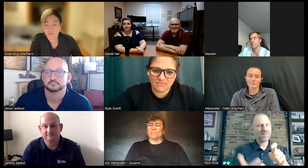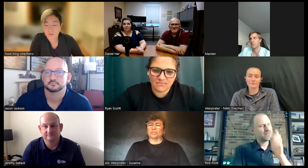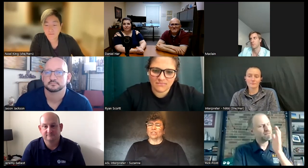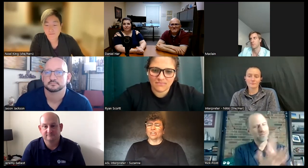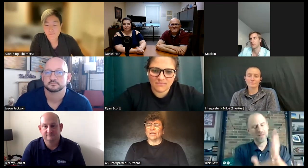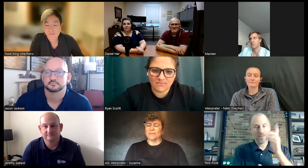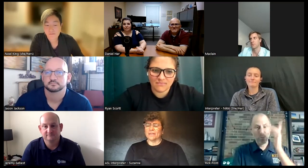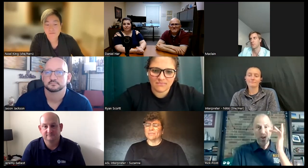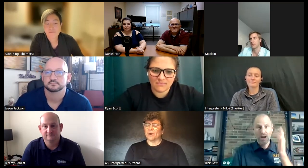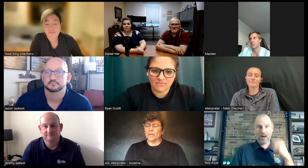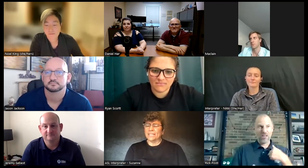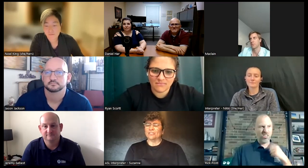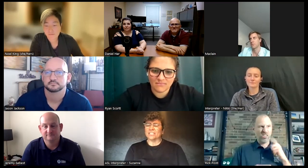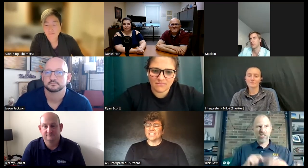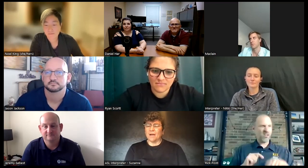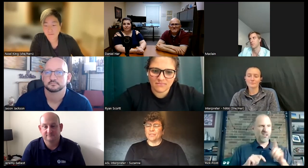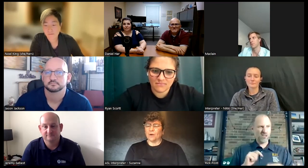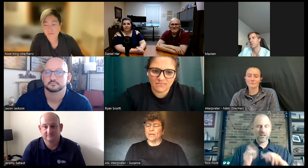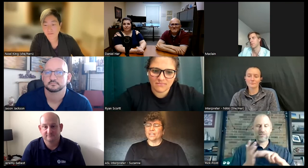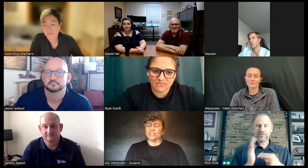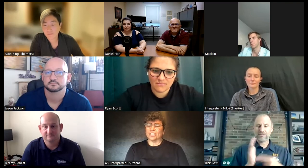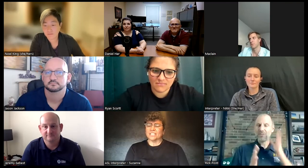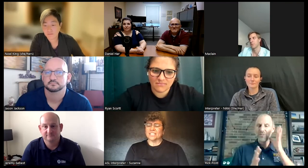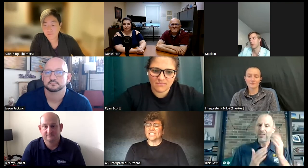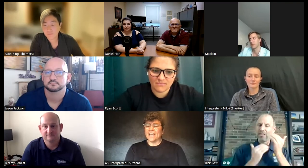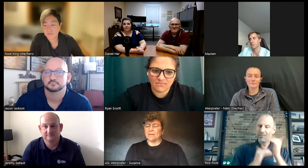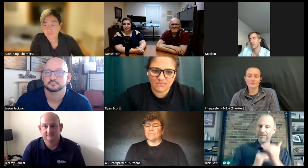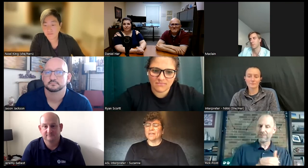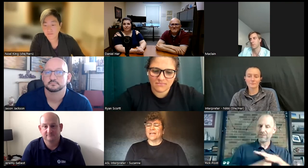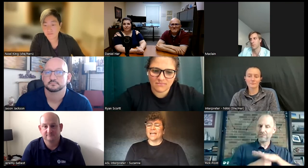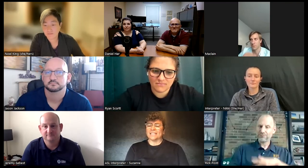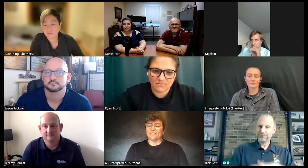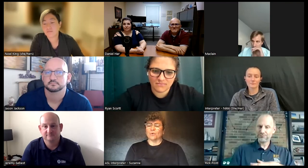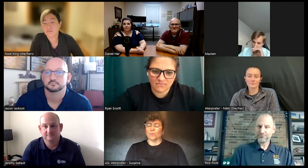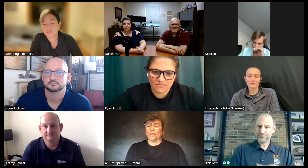people to look at me but we need to stop that we are just the same as everyone we